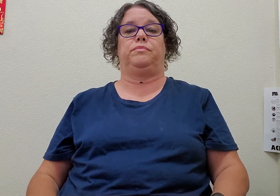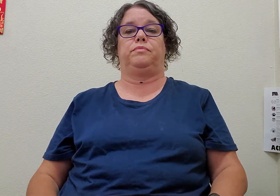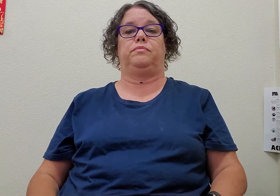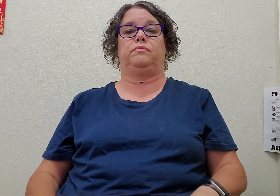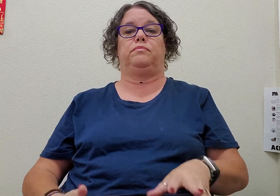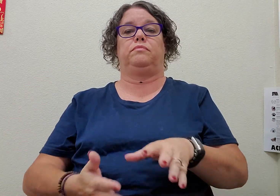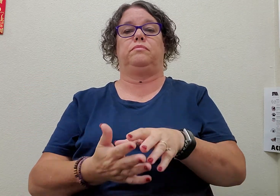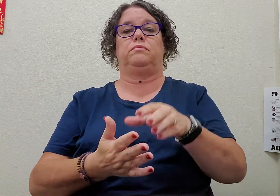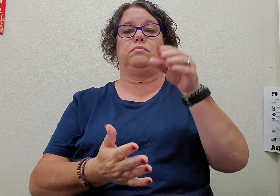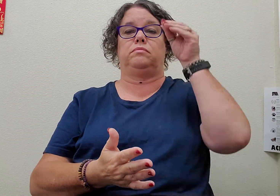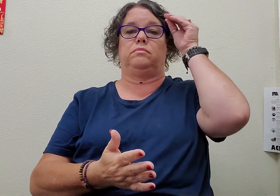to-learn